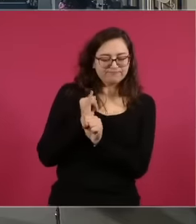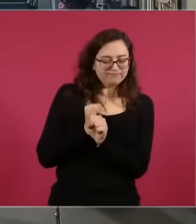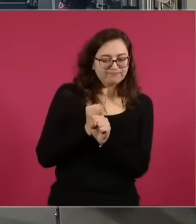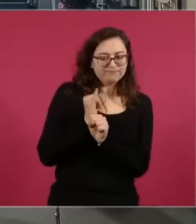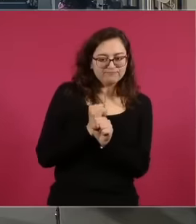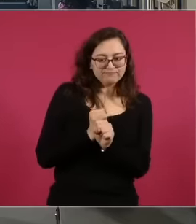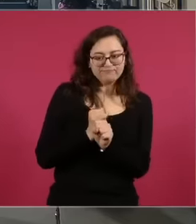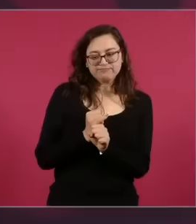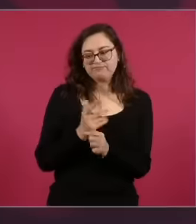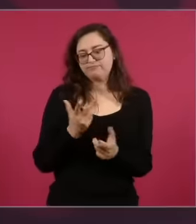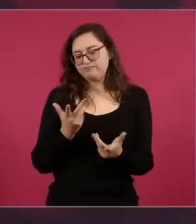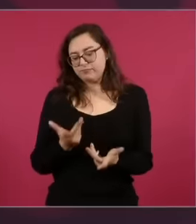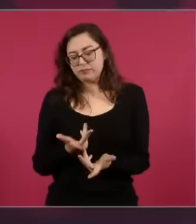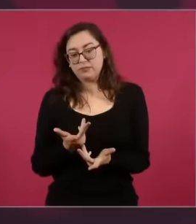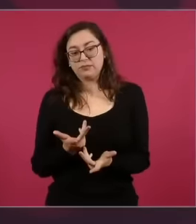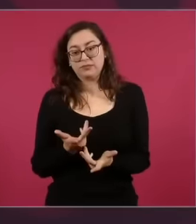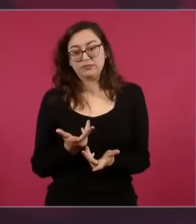deep investigation, it is going to help me. There is not much